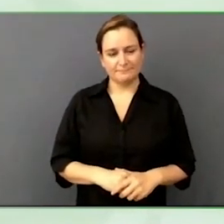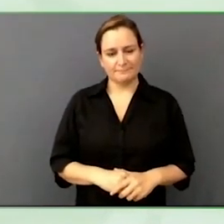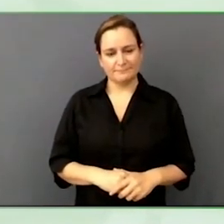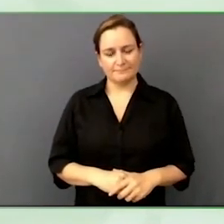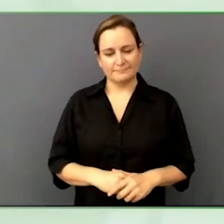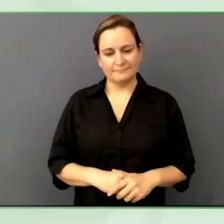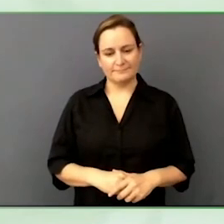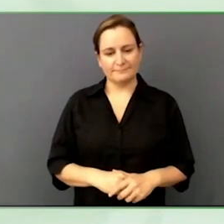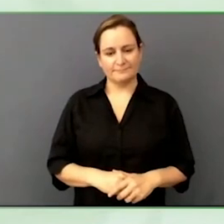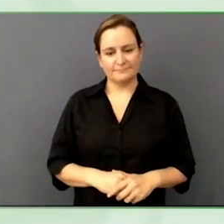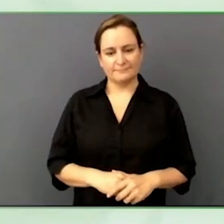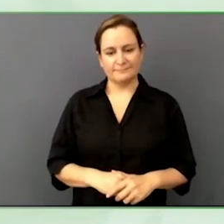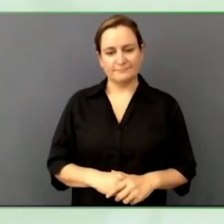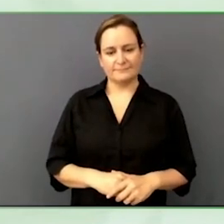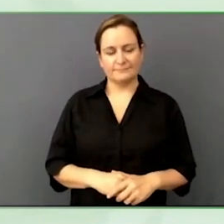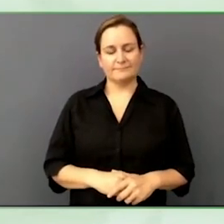power of human inclusion. Is that what you mean?